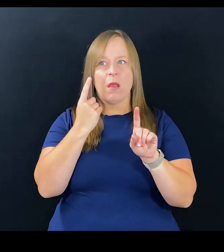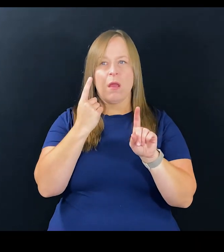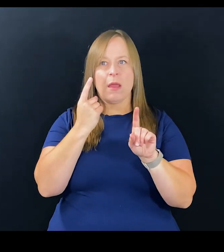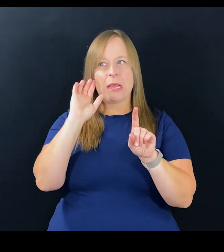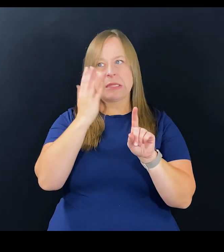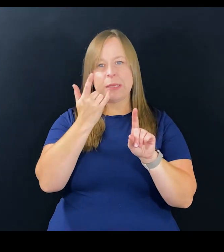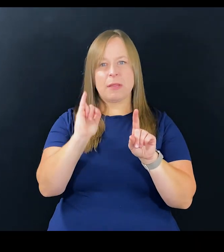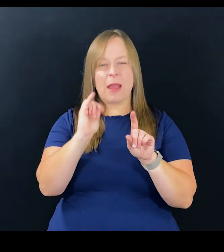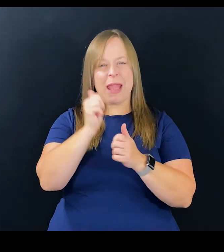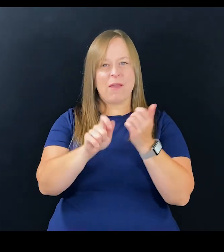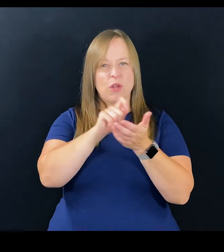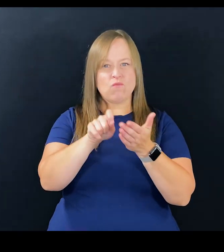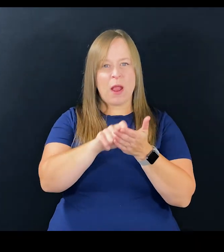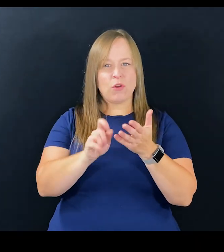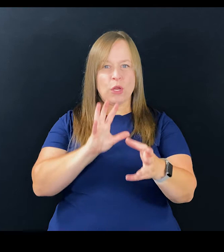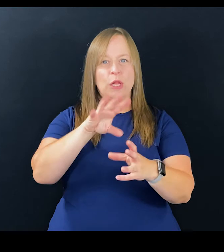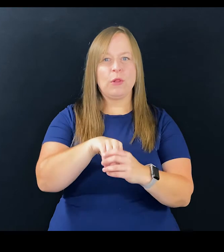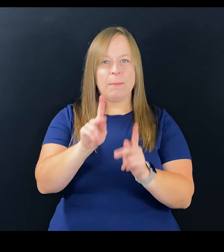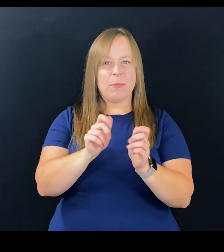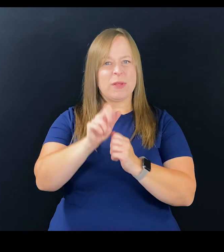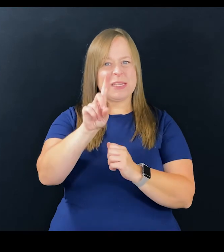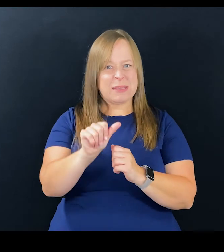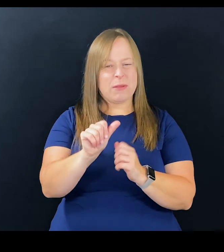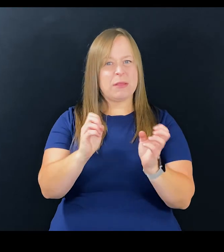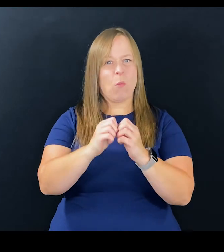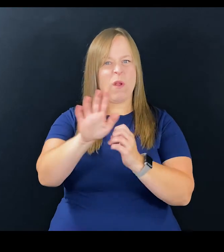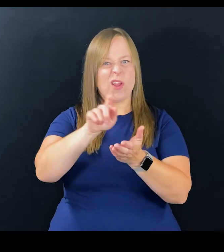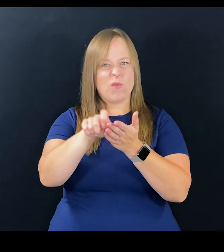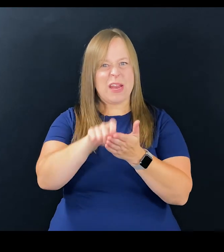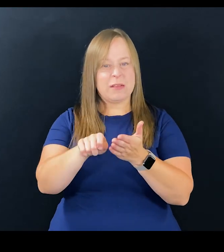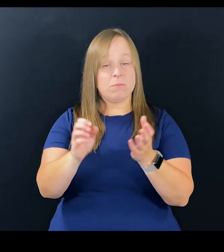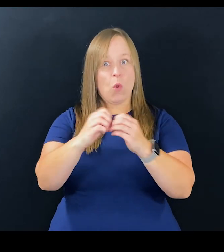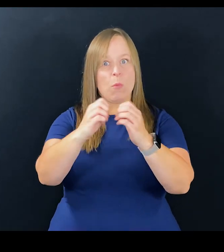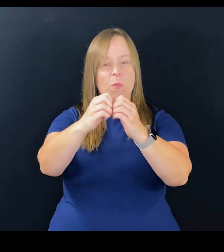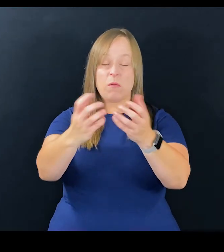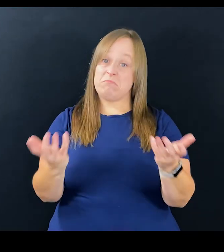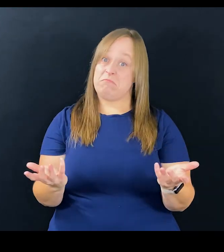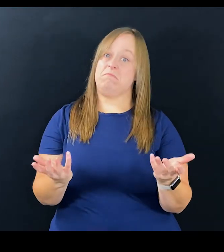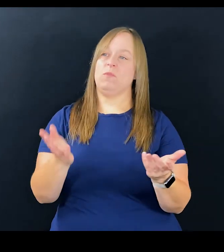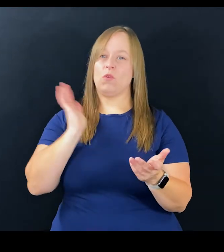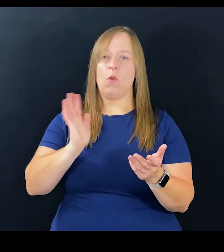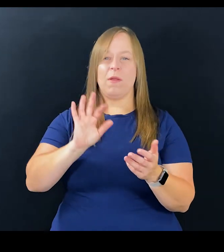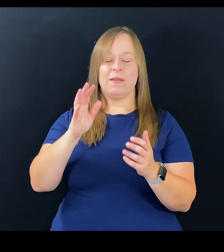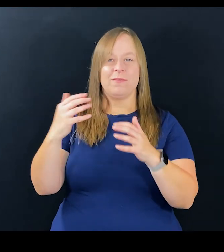And yet it seems like every writer right now is including people with disabilities more and more.